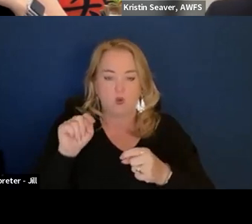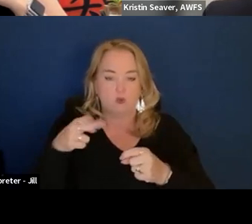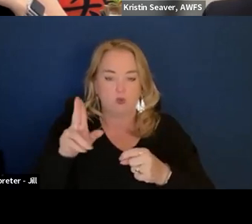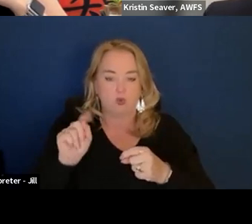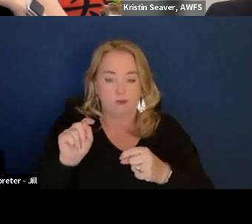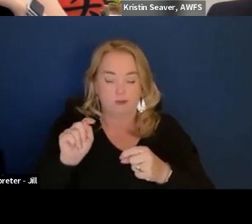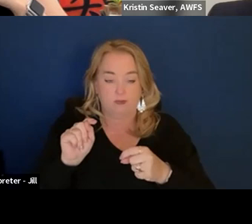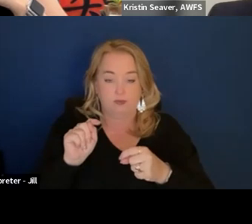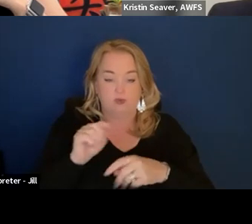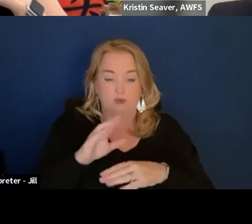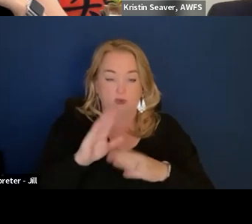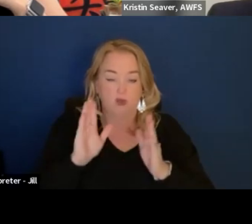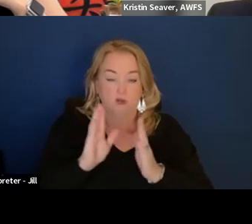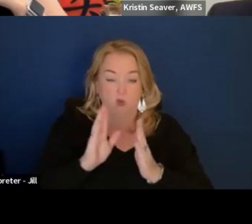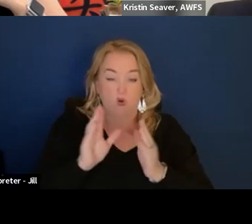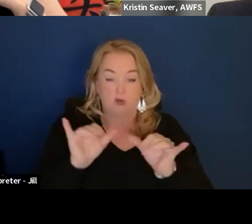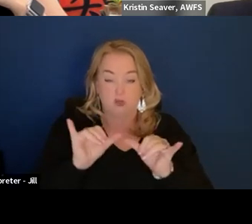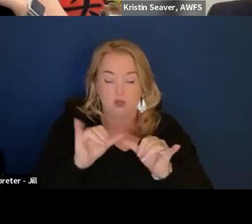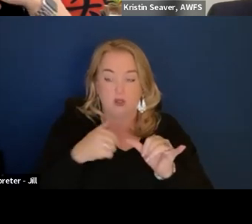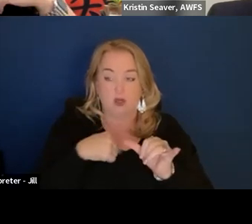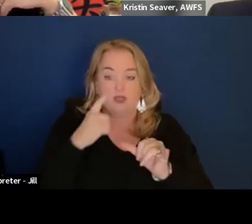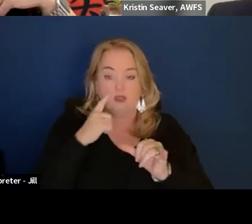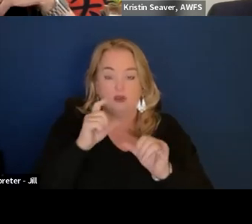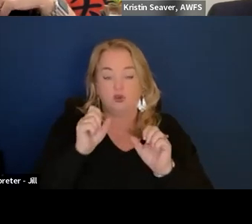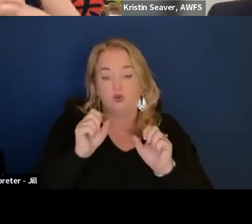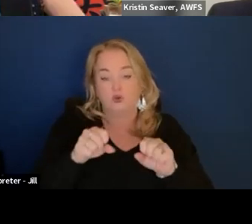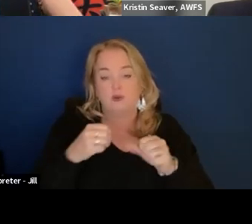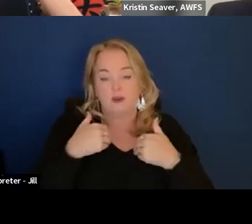Even on a small scale, which I think could really have a profound,